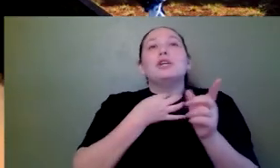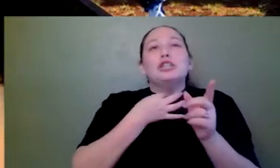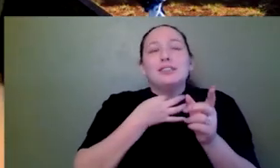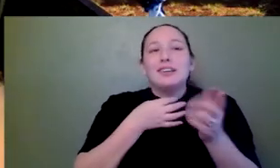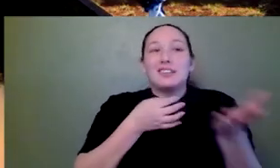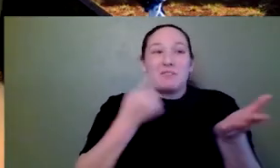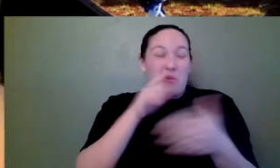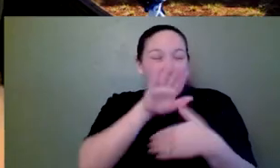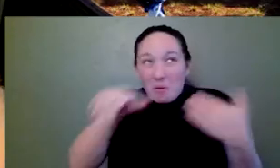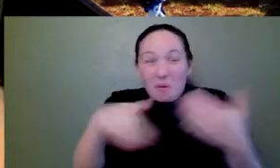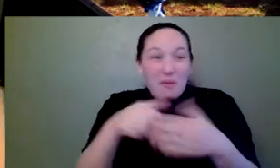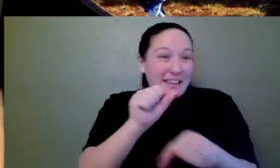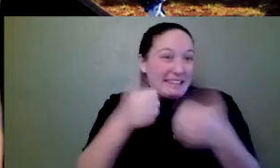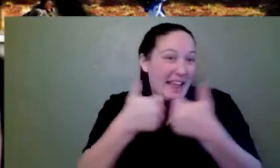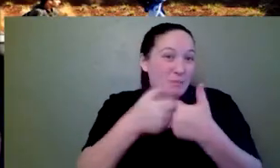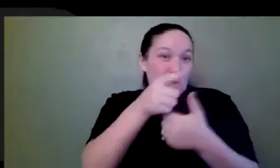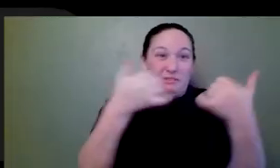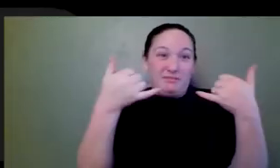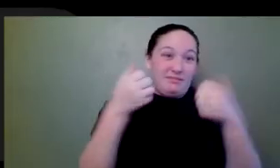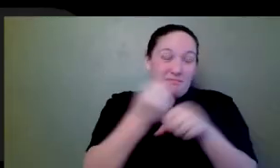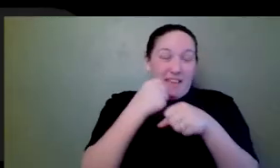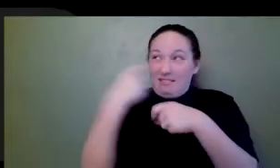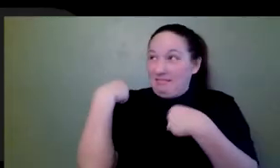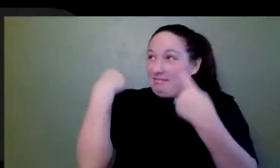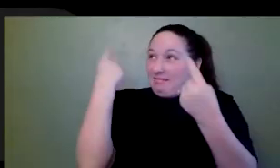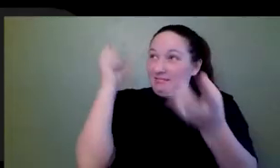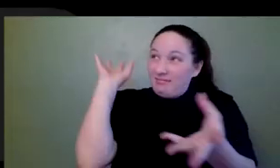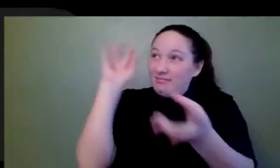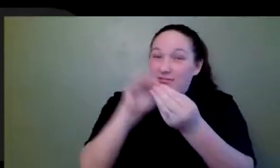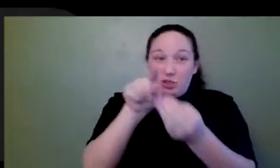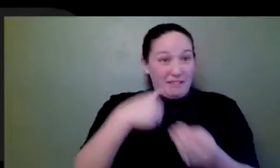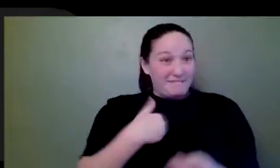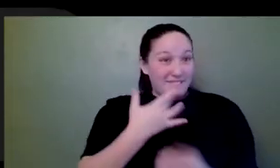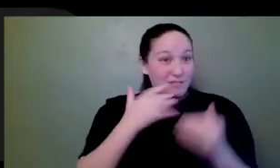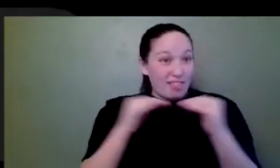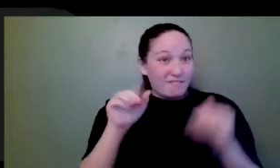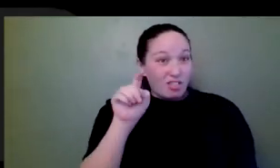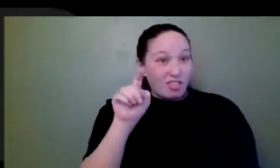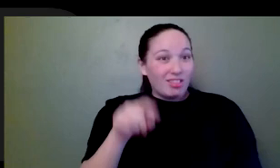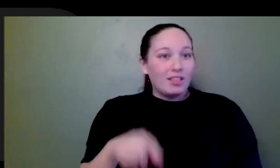have a favorite level? OK. Yes, I do. So I worked